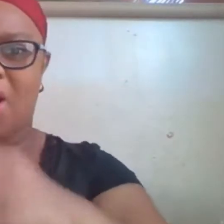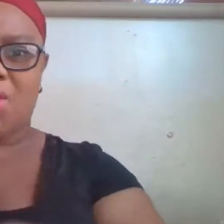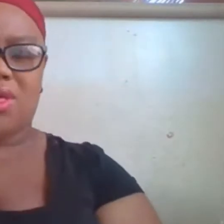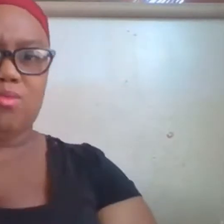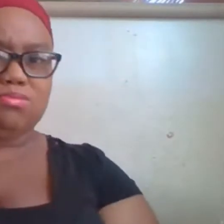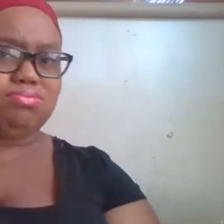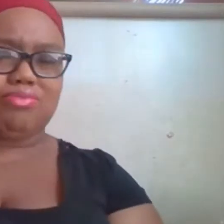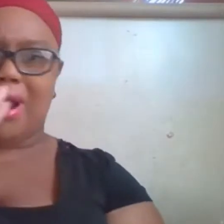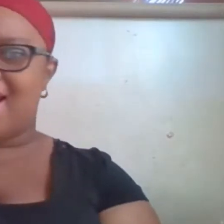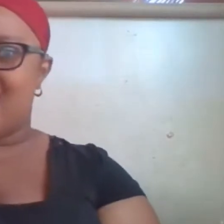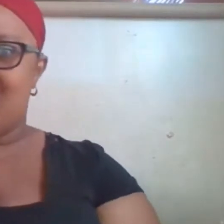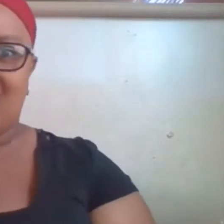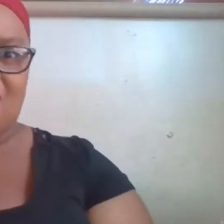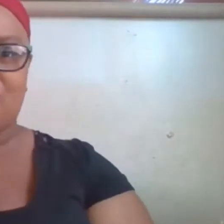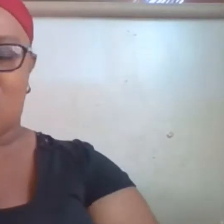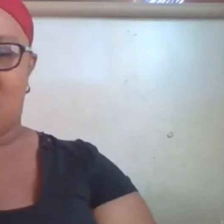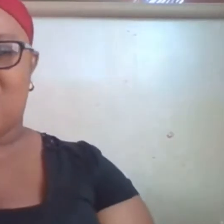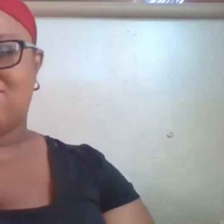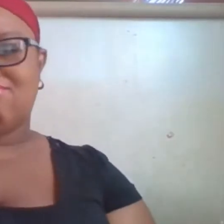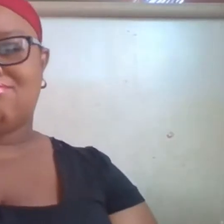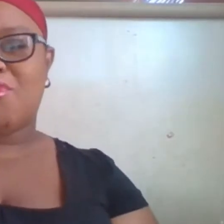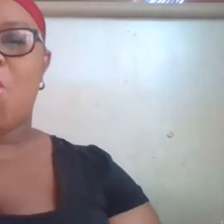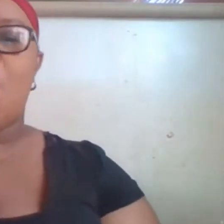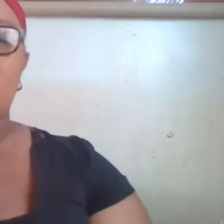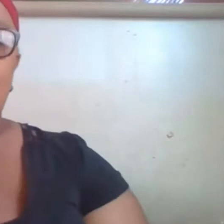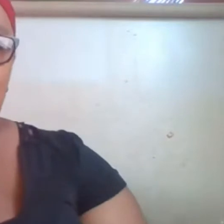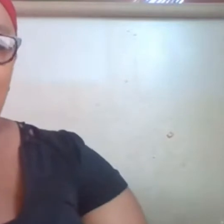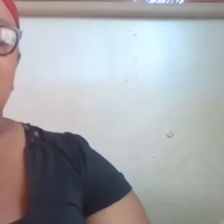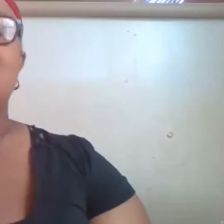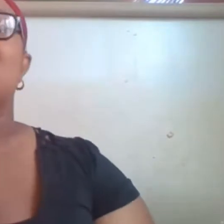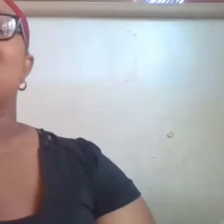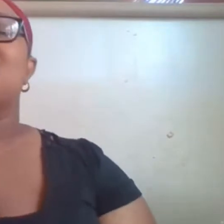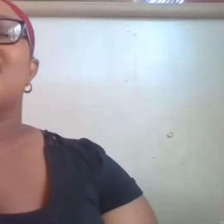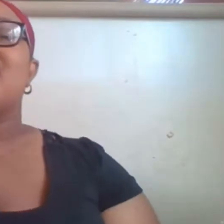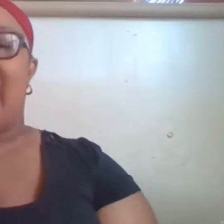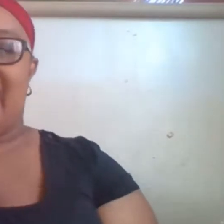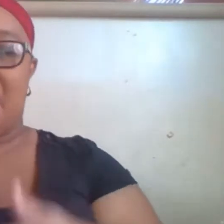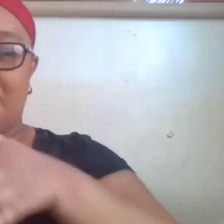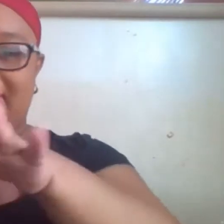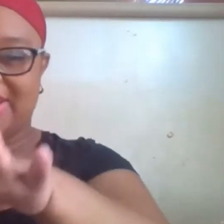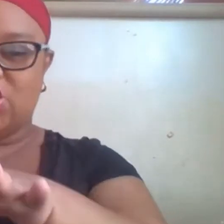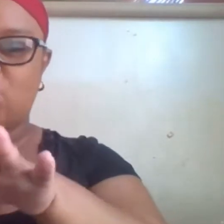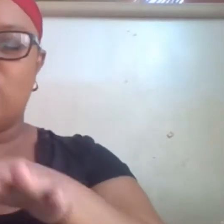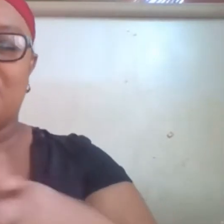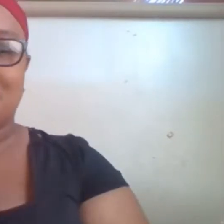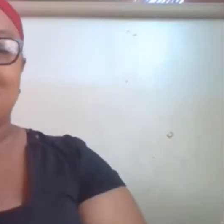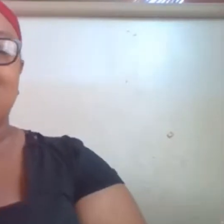about that because I hadn't previously heard about this organization I did grow up utilizing my voice